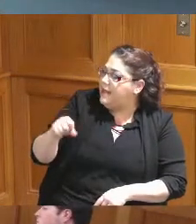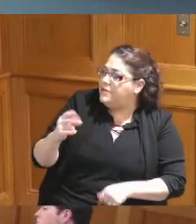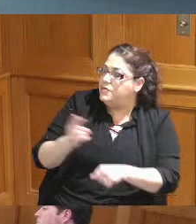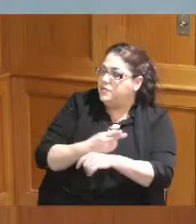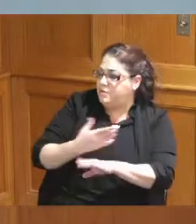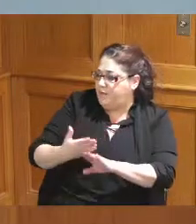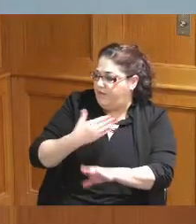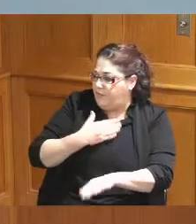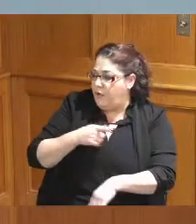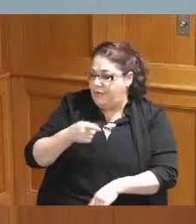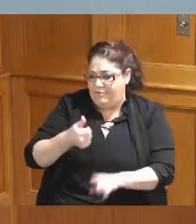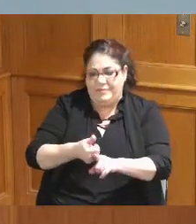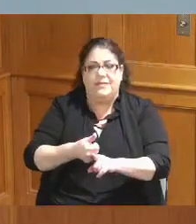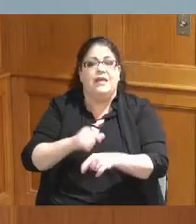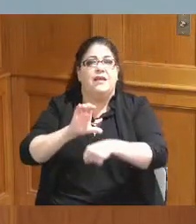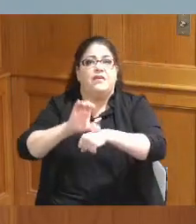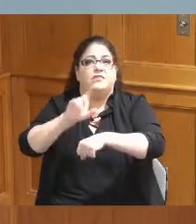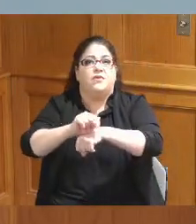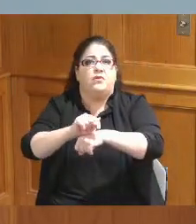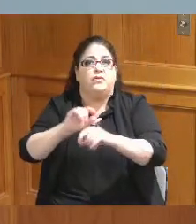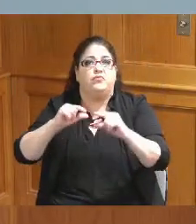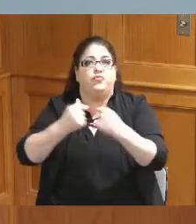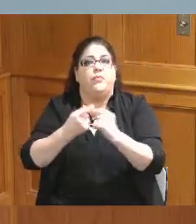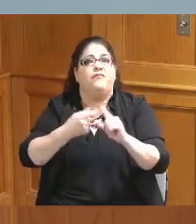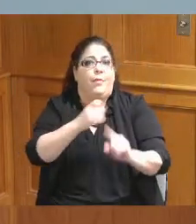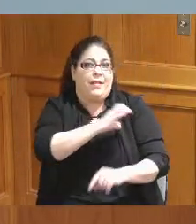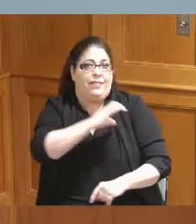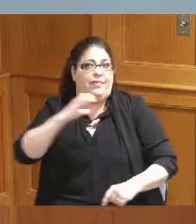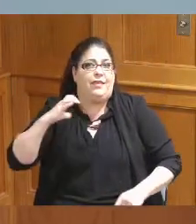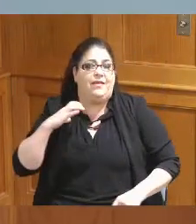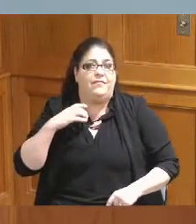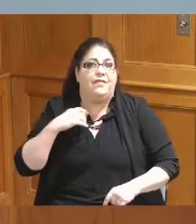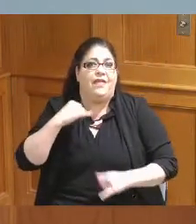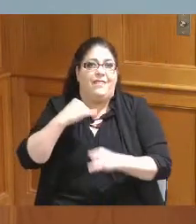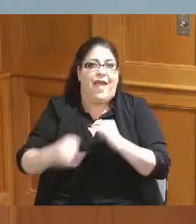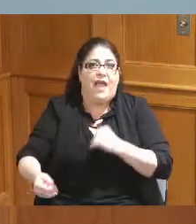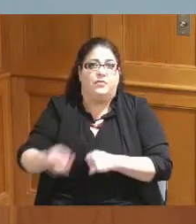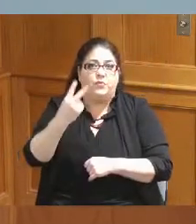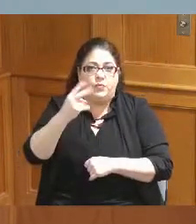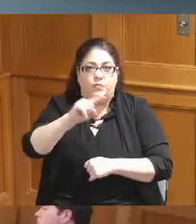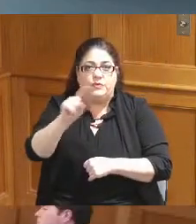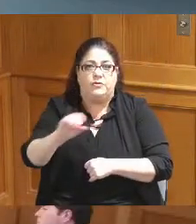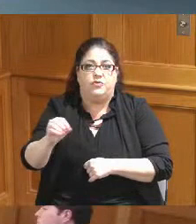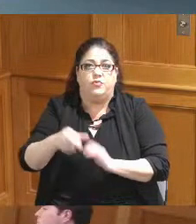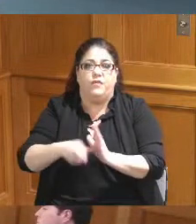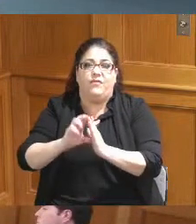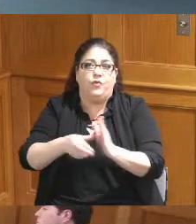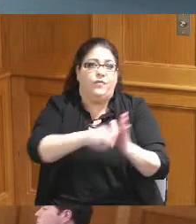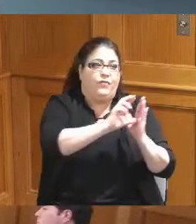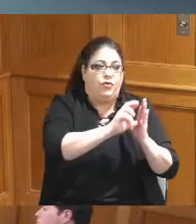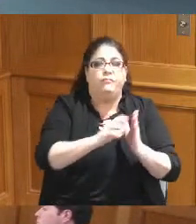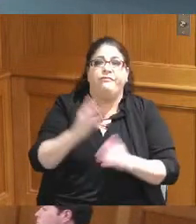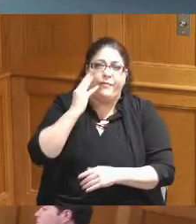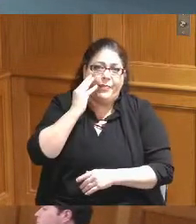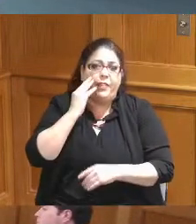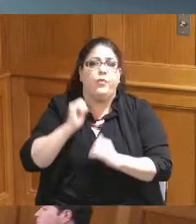Hariel's Consulting Group they're out of Cleveland and they have done the last two okay they'll be updating and they did the senior services